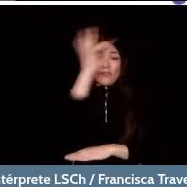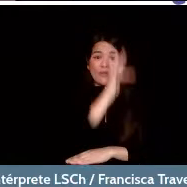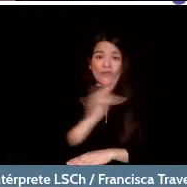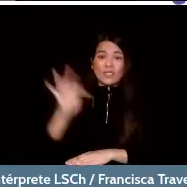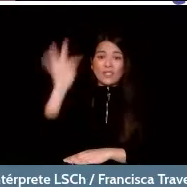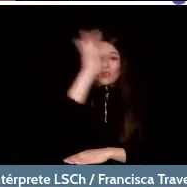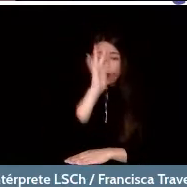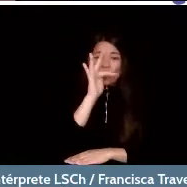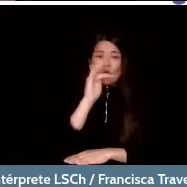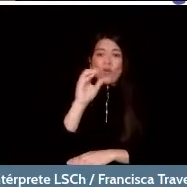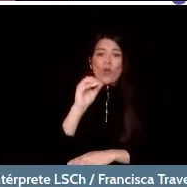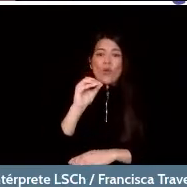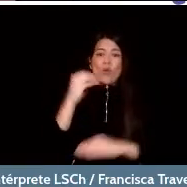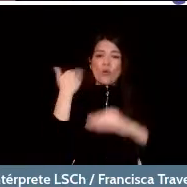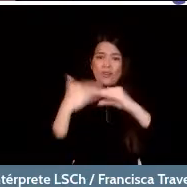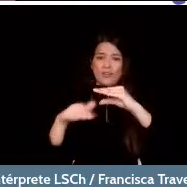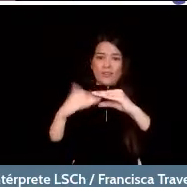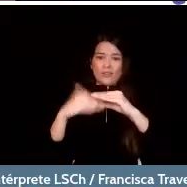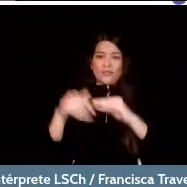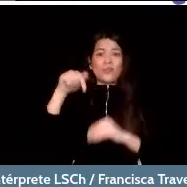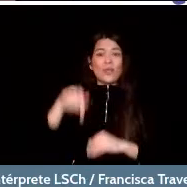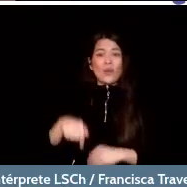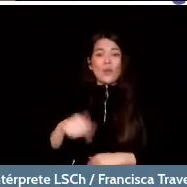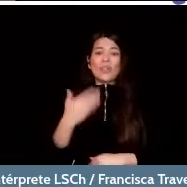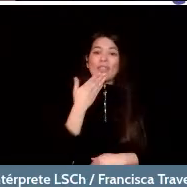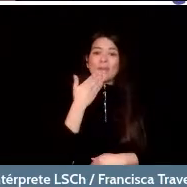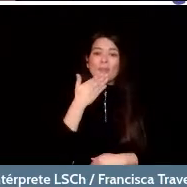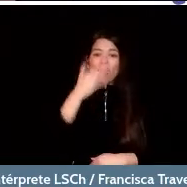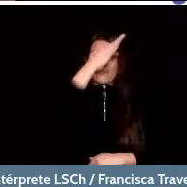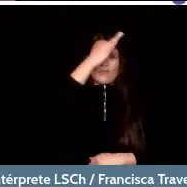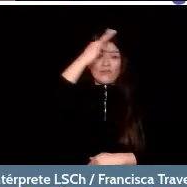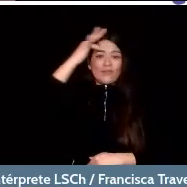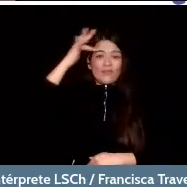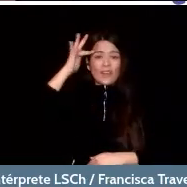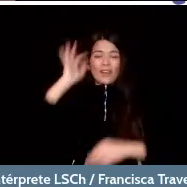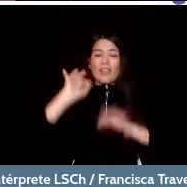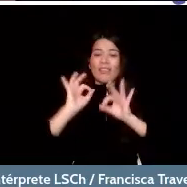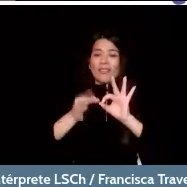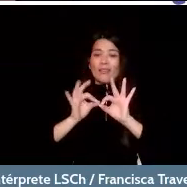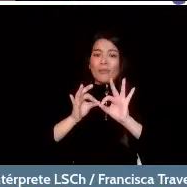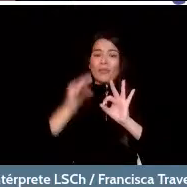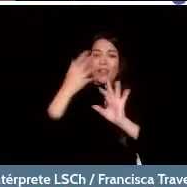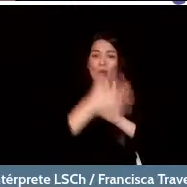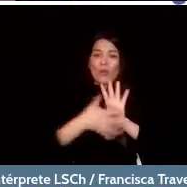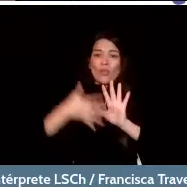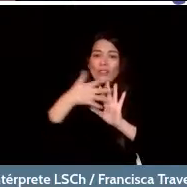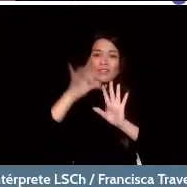Francisca Traverso, a Chilean sign language interpreter, is also with you today.